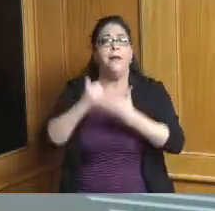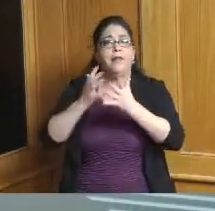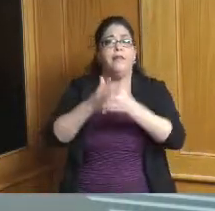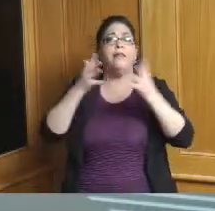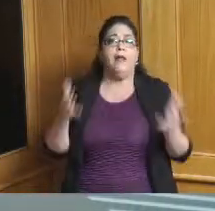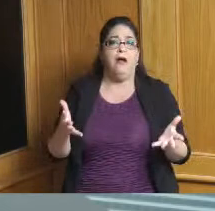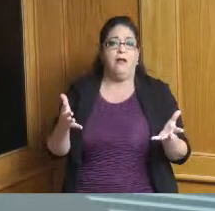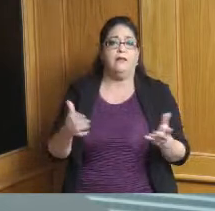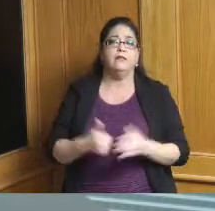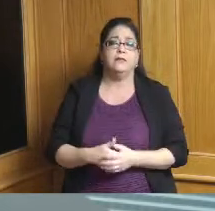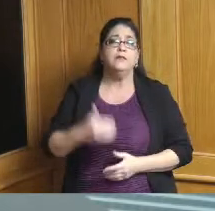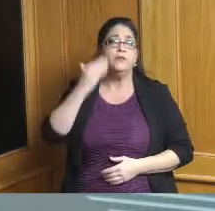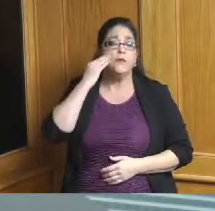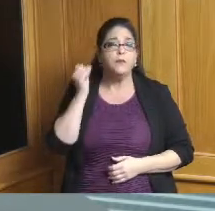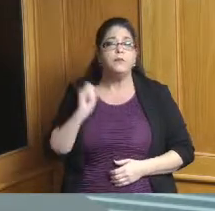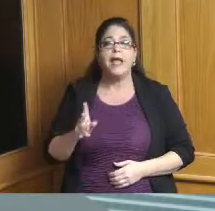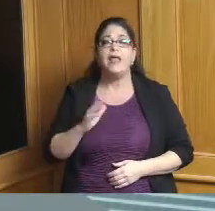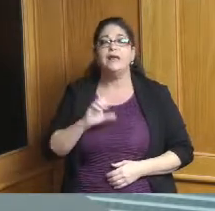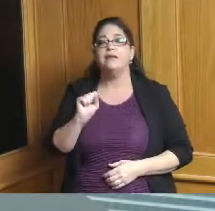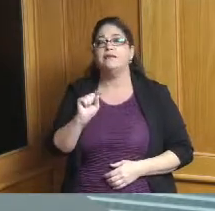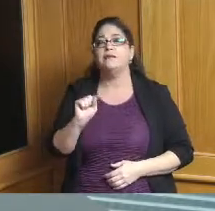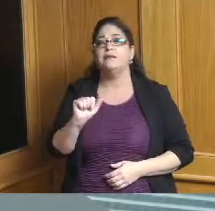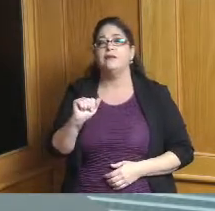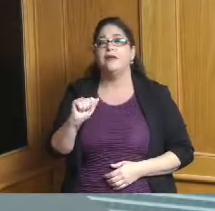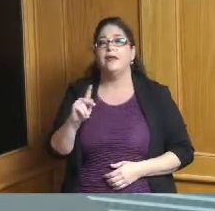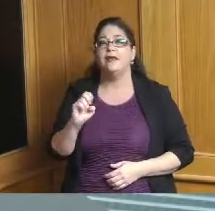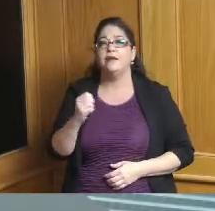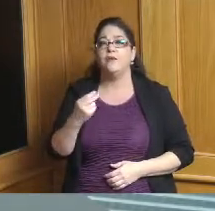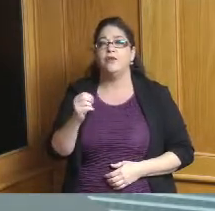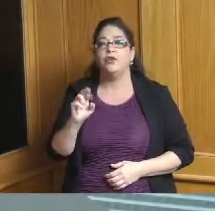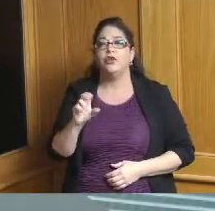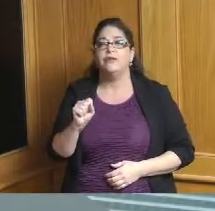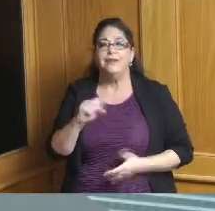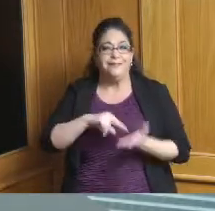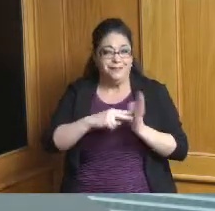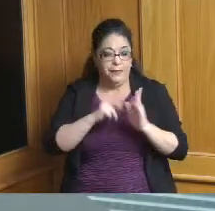of stakeholder conversations coming up and we hope that this can provide some kind of support to